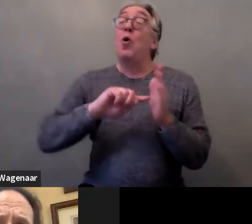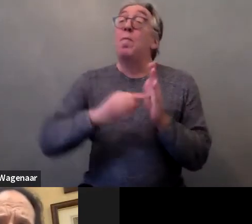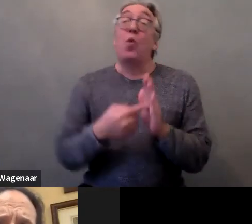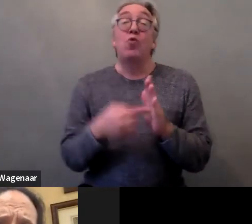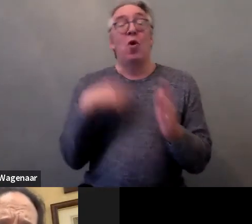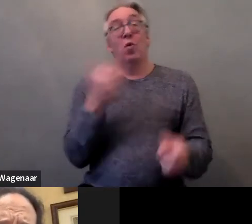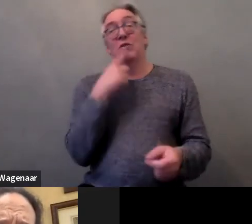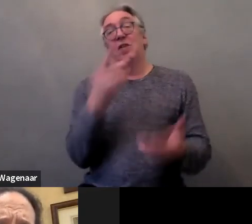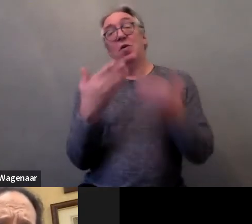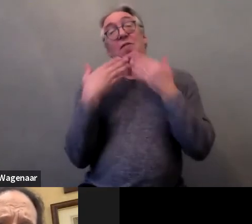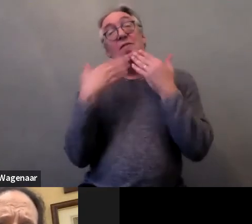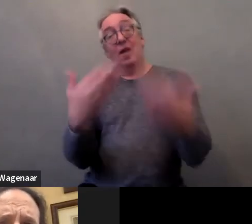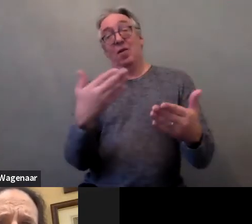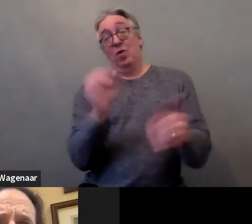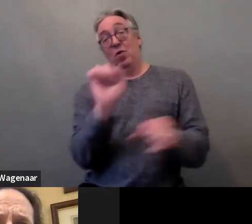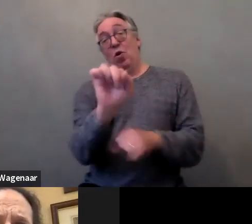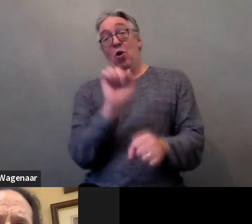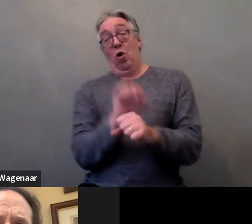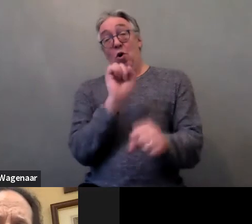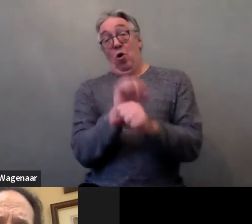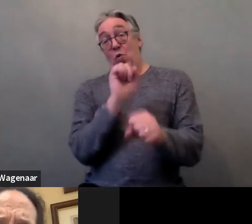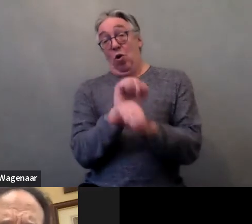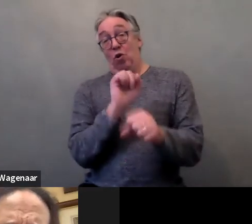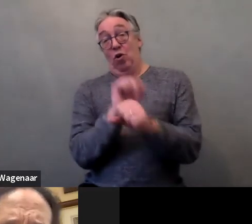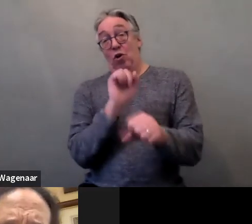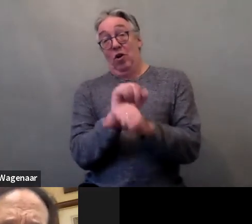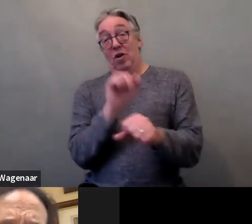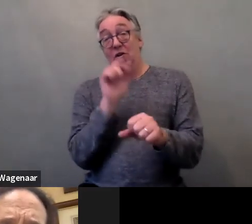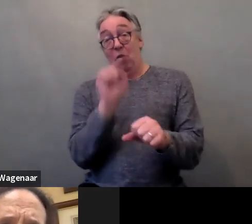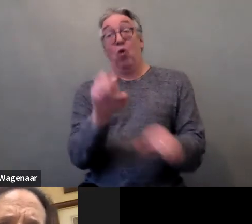for the work of my colleagues in EDF Women's Committee,